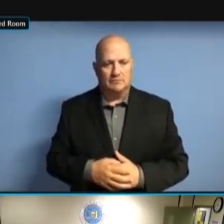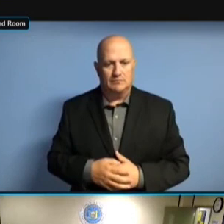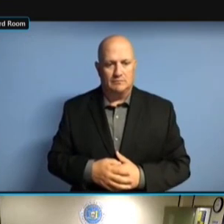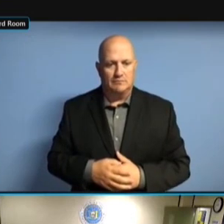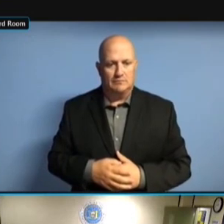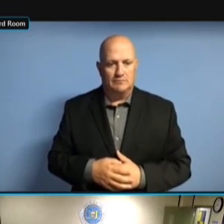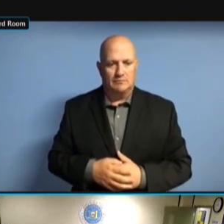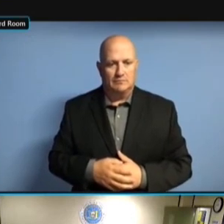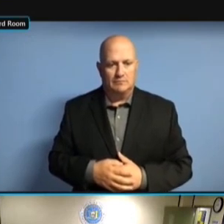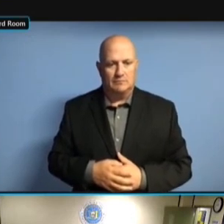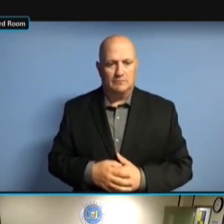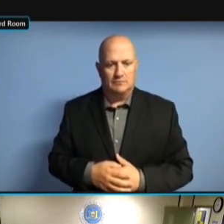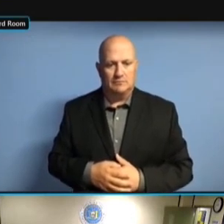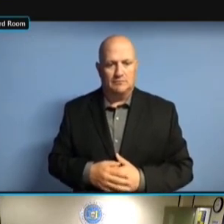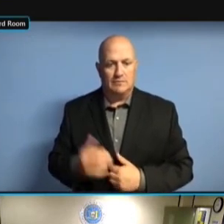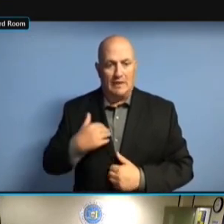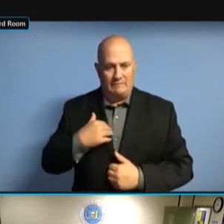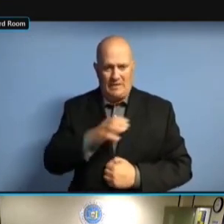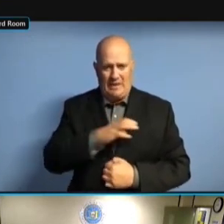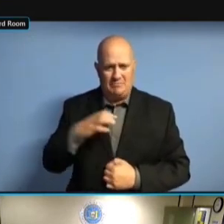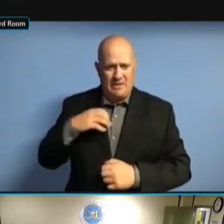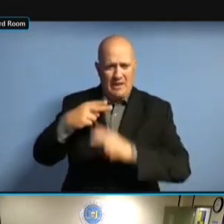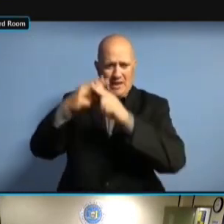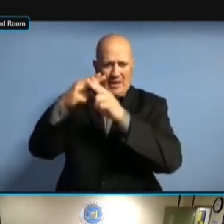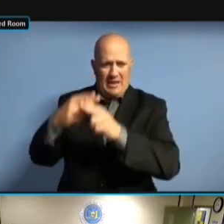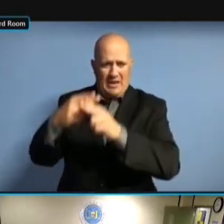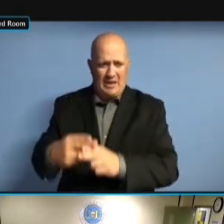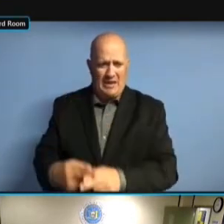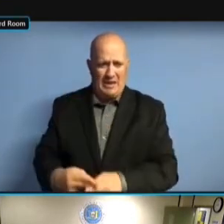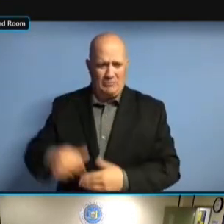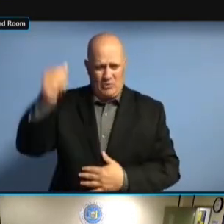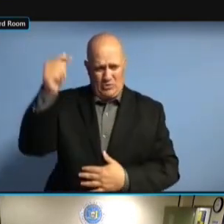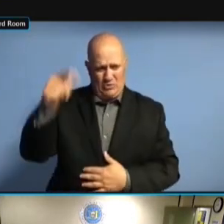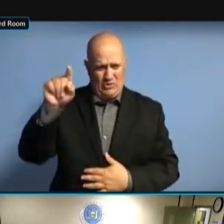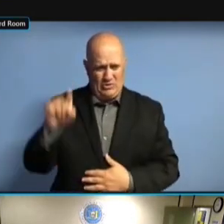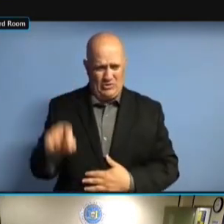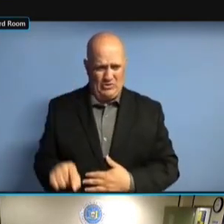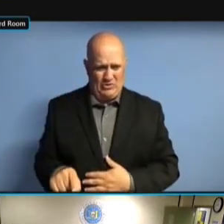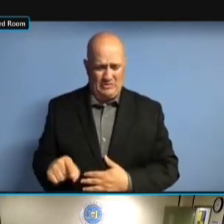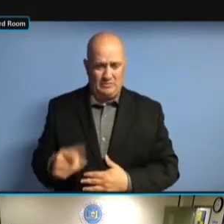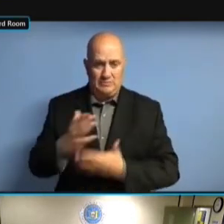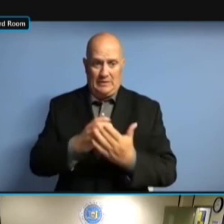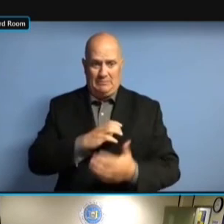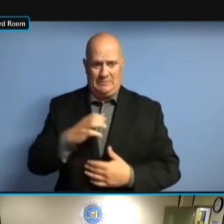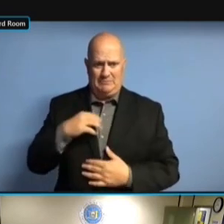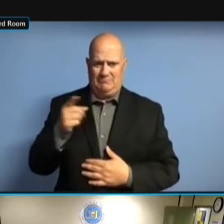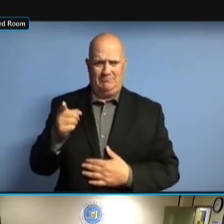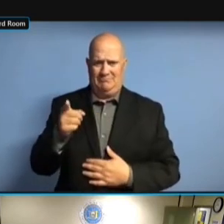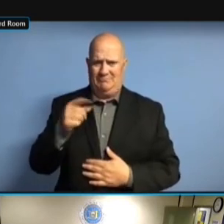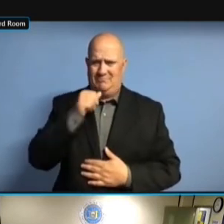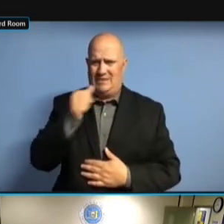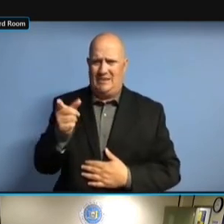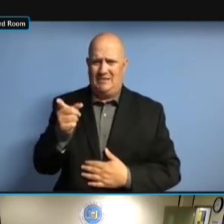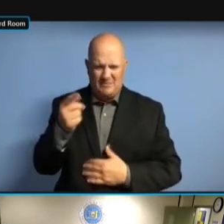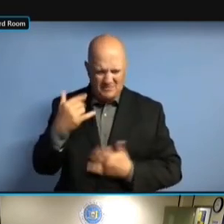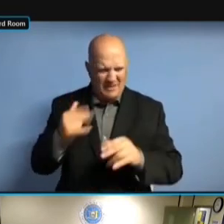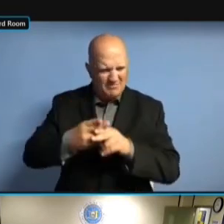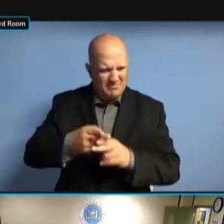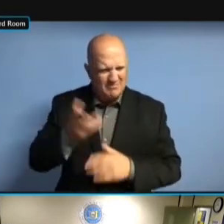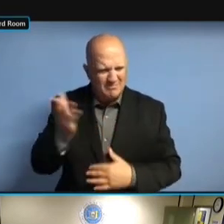MICHAEL, ARE YOU DISTINGUISHING CURRENTLY MICHAEL, ARE YOU DISTINGUISHING CURRENTLY BETWEEN DISTINGUISHING CURRENTLY BETWEEN DISTINGUISHING CURRENTLY BETWEEN THOSE DISTINGUISHING CURRENTLY BETWEEN THOSE KIND DISTINGUISHING CURRENTLY BETWEEN THOSE KIND OF DISTINGUISHING CURRENTLY BETWEEN THOSE KIND OF INACTIVE, DISTINGUISHING CURRENTLY BETWEEN THOSE KIND OF INACTIVE, DORMANT THOSE KIND OF INACTIVE, DORMANT THOSE KIND OF INACTIVE, DORMANT ENTITIES THOSE KIND OF INACTIVE, DORMANT ENTITIES AS THOSE KIND OF INACTIVE, DORMANT ENTITIES AS OPPOSED THOSE KIND OF INACTIVE, DORMANT ENTITIES AS OPPOSED TO THOSE KIND OF INACTIVE, DORMANT ENTITIES AS OPPOSED TO EXISTING ENTITIES AS OPPOSED TO EXISTING ENTITIES AS OPPOSED TO EXISTING COMMITTEES ENTITIES AS OPPOSED TO EXISTING COMMITTEES WE ENTITIES AS OPPOSED TO EXISTING COMMITTEES WE KNOW ENTITIES AS OPPOSED TO EXISTING COMMITTEES WE KNOW ARE ENTITIES AS OPPOSED TO EXISTING COMMITTEES WE KNOW ARE STILL COMMITTEES WE KNOW ARE STILL COMMITTEES WE KNOW ARE STILL ACTIVE, COMMITTEES WE KNOW ARE STILL ACTIVE, WE